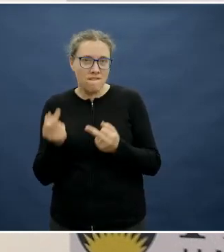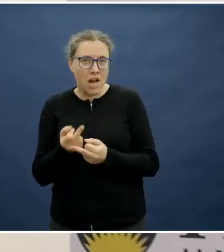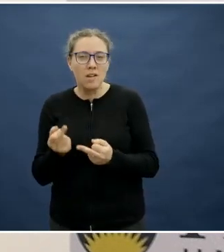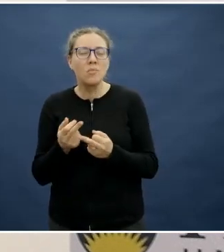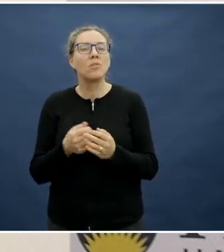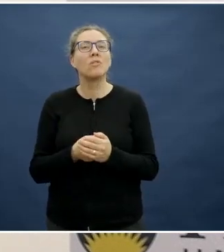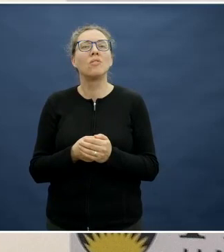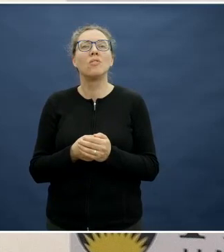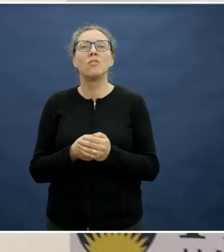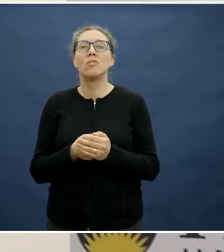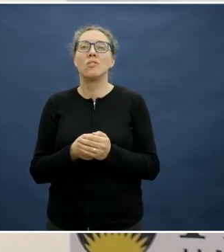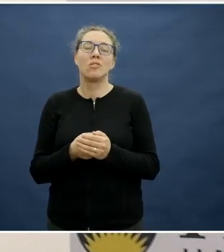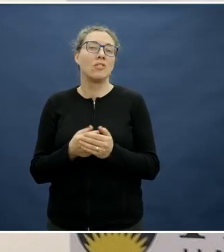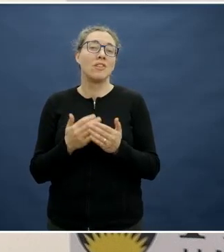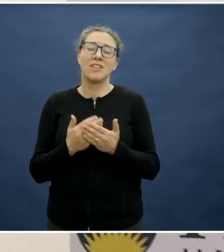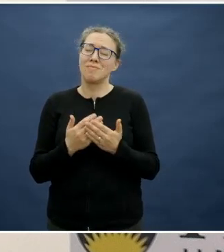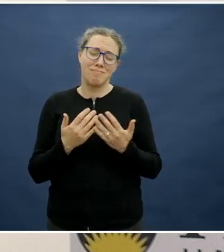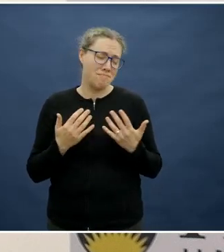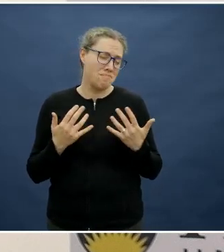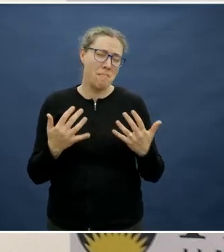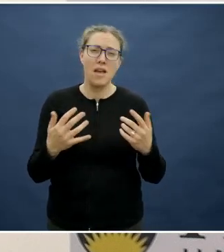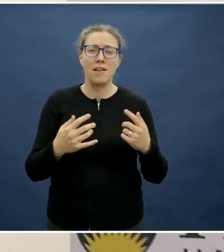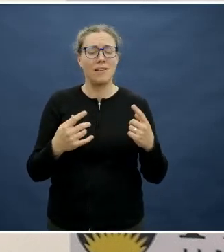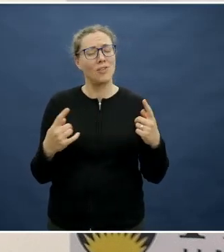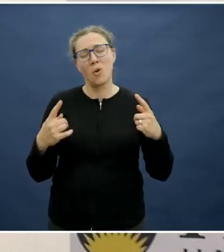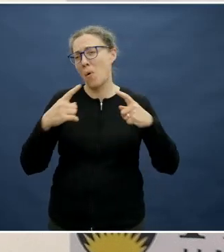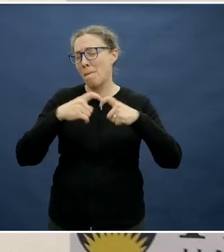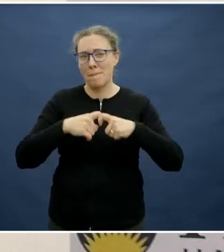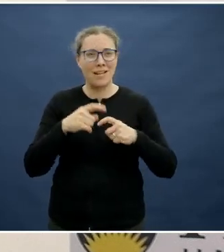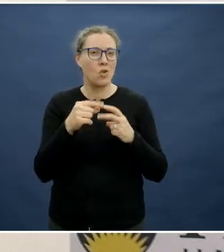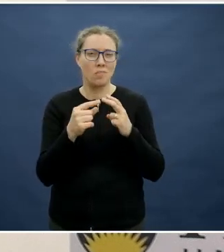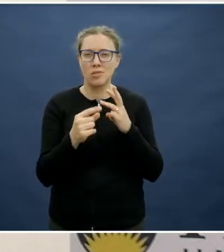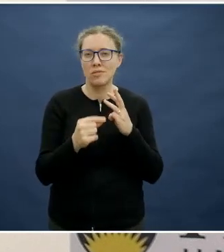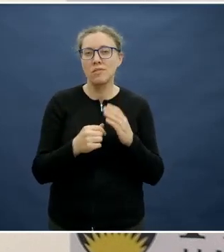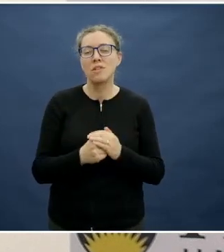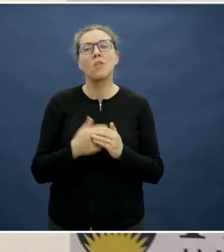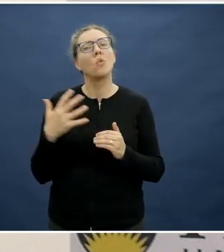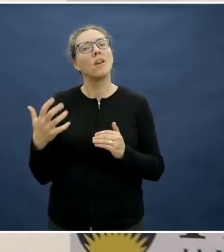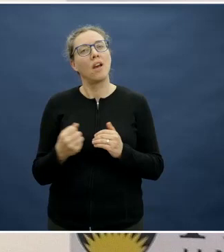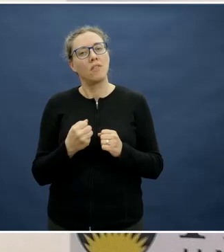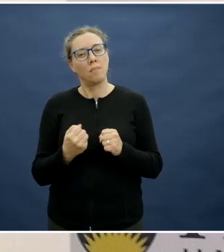So we are really going to need to use innovative technology to try and simulate all of those